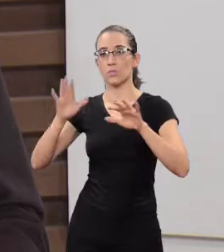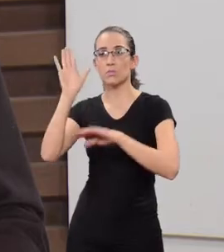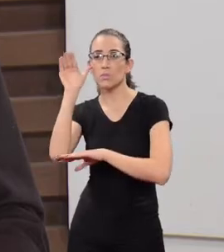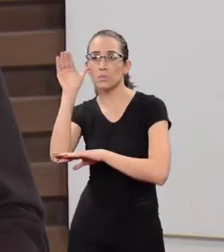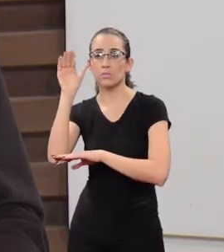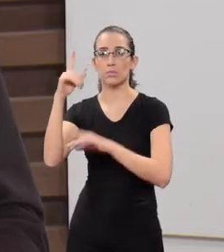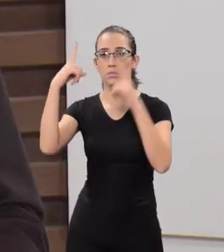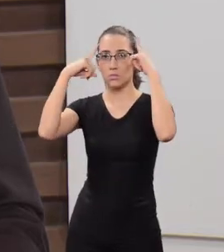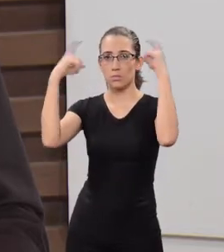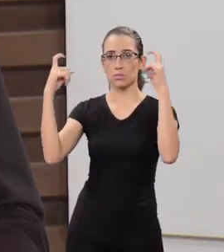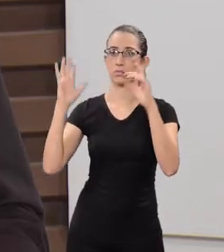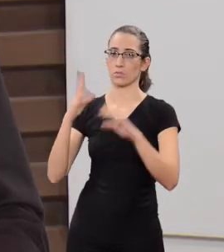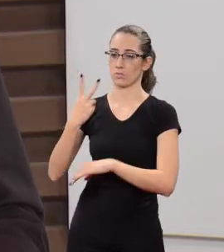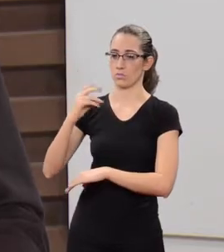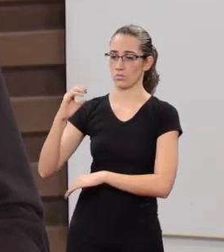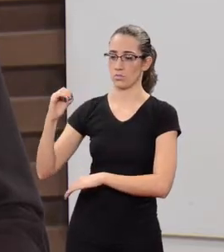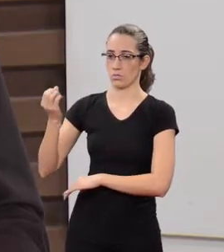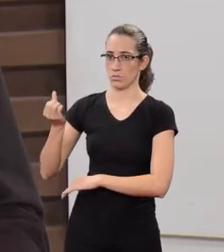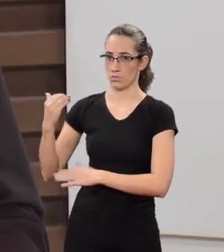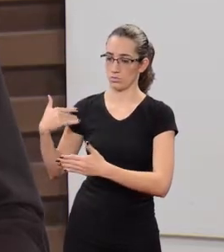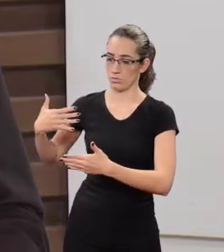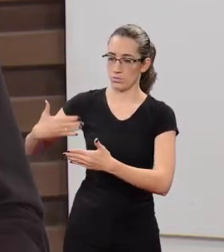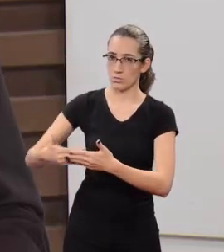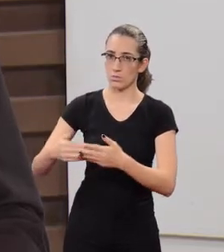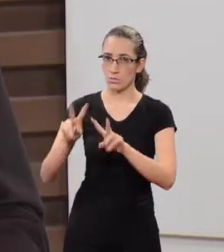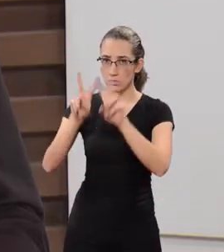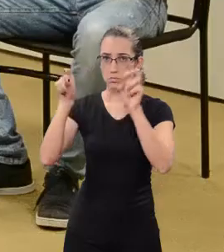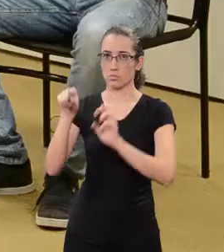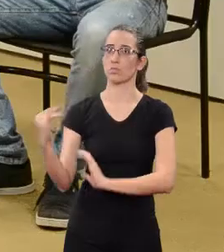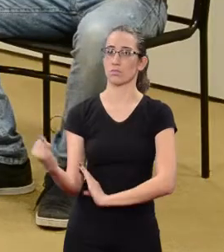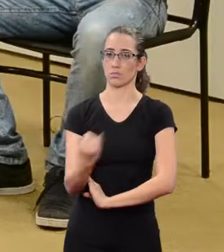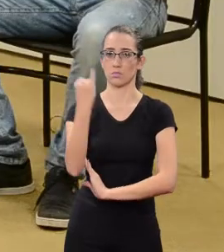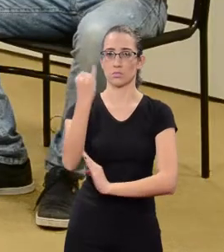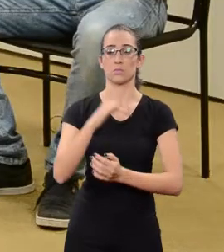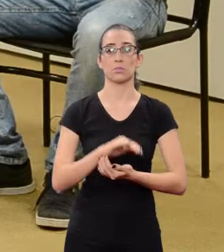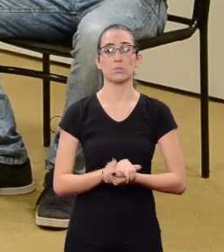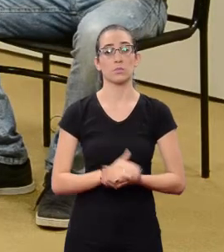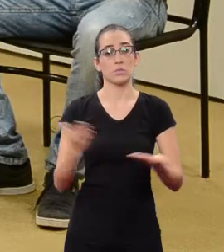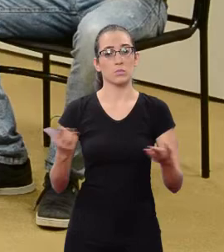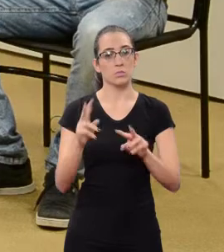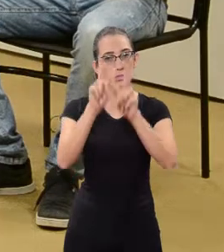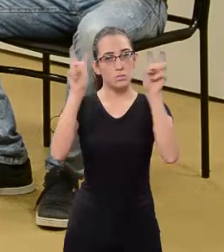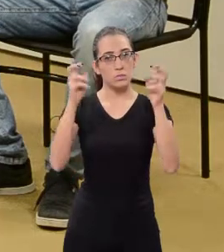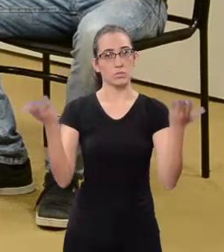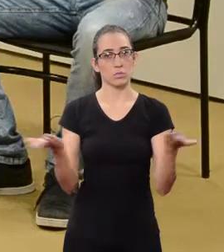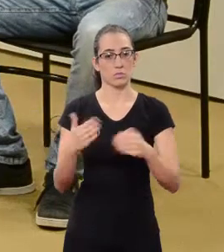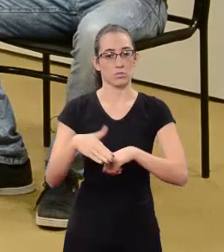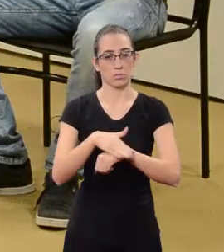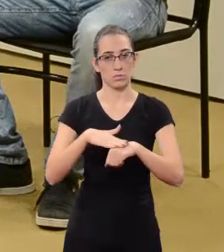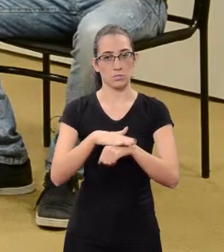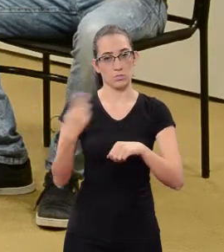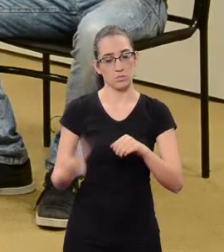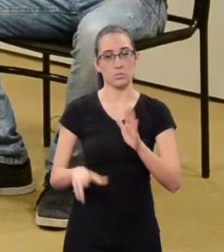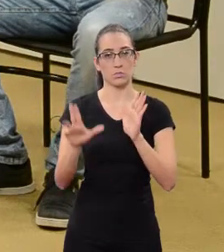has been working on this important issue since 2006. This is the theme we'll be talking about in our program today ULBRA's Concept